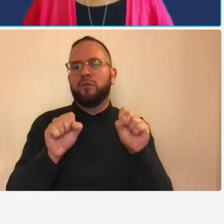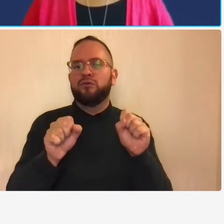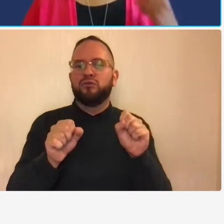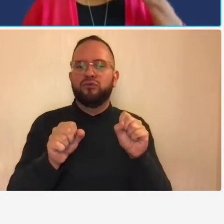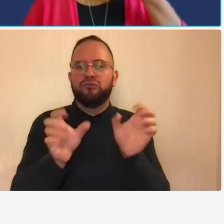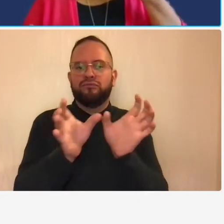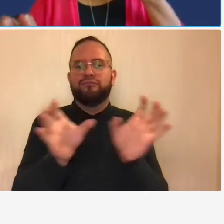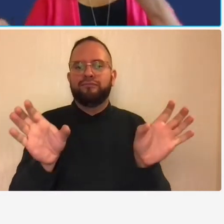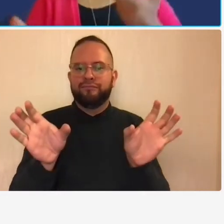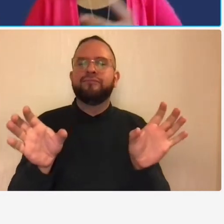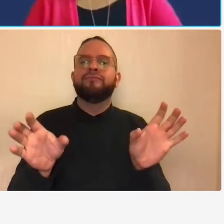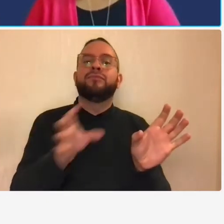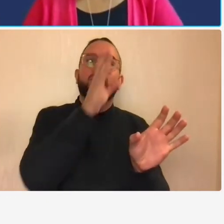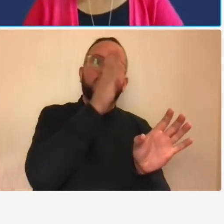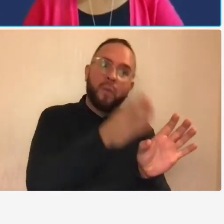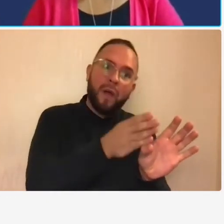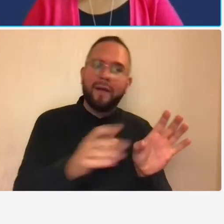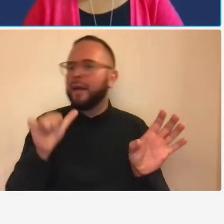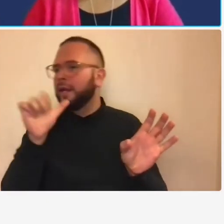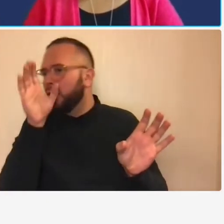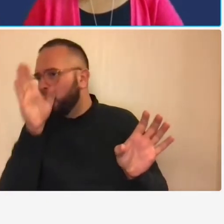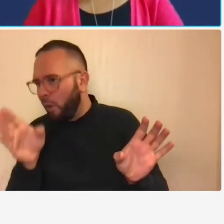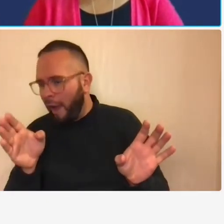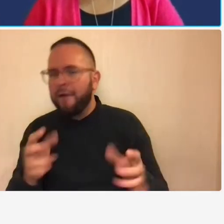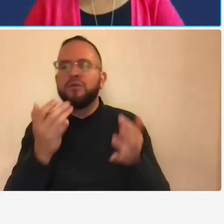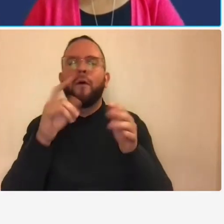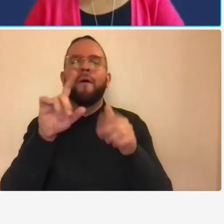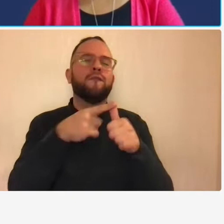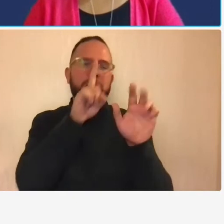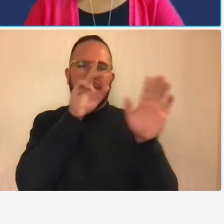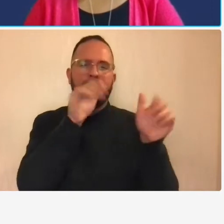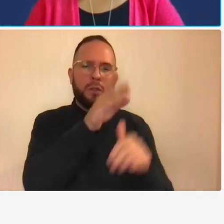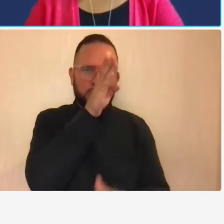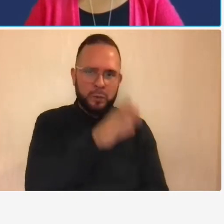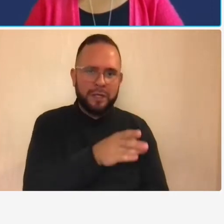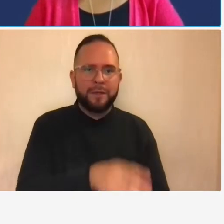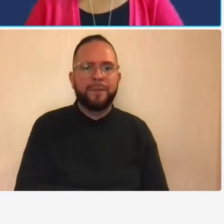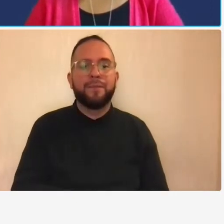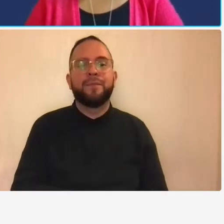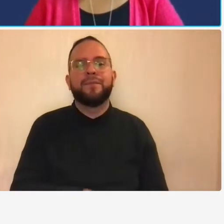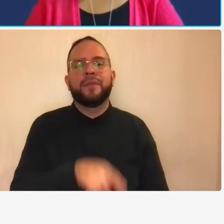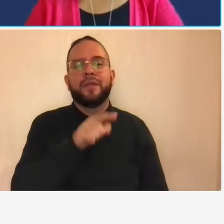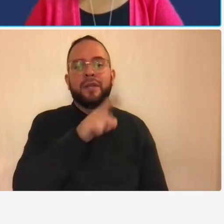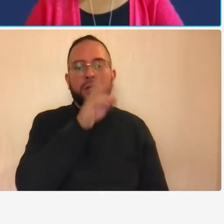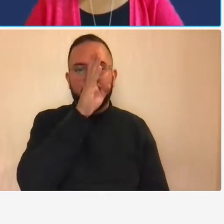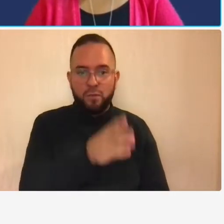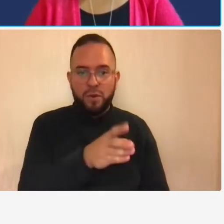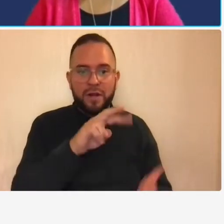so um let's look at direct costs first so direct costs are costs that are incurred specifically for